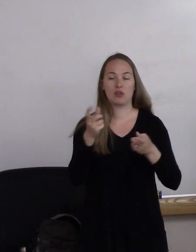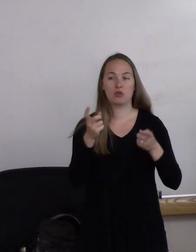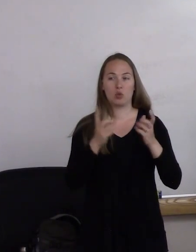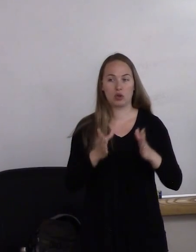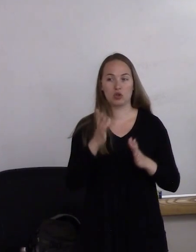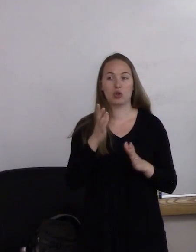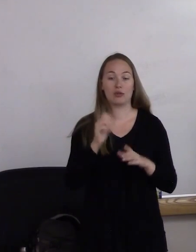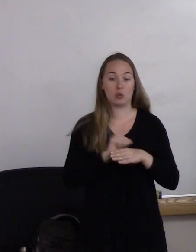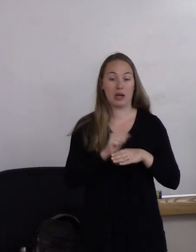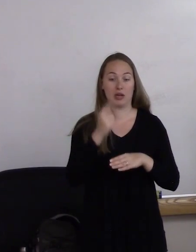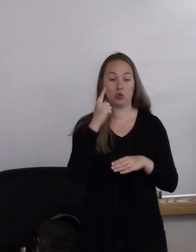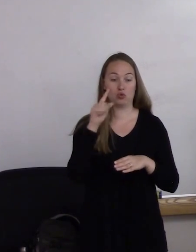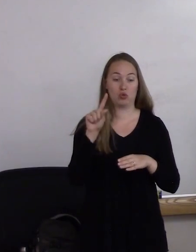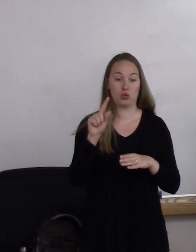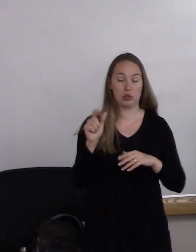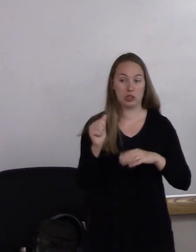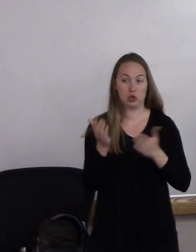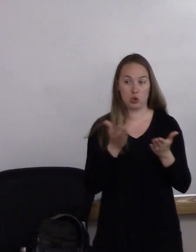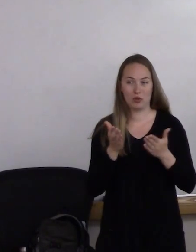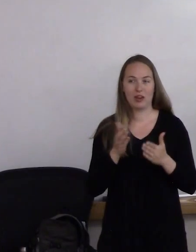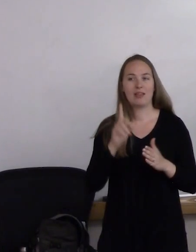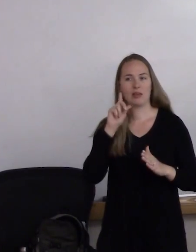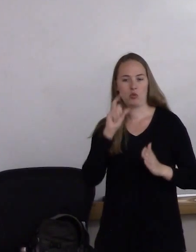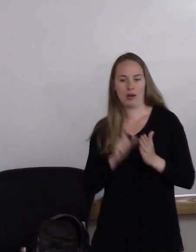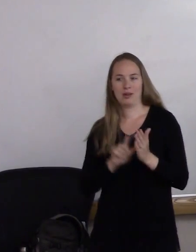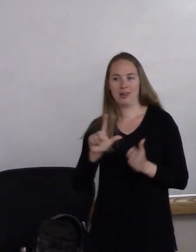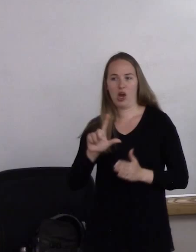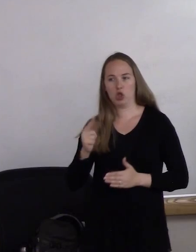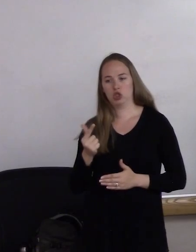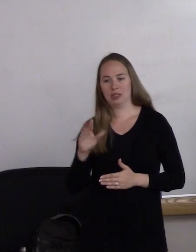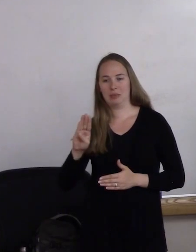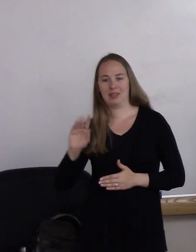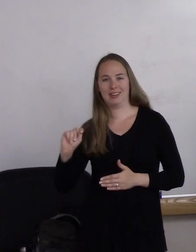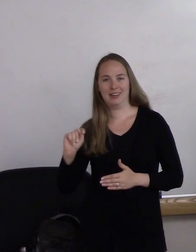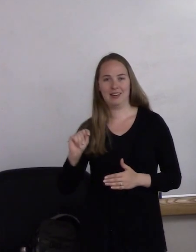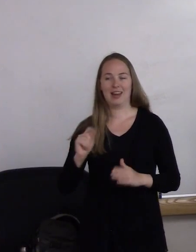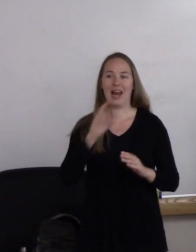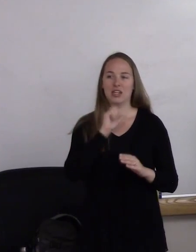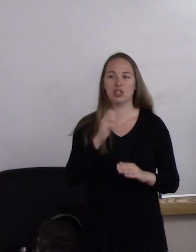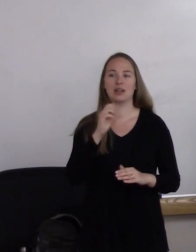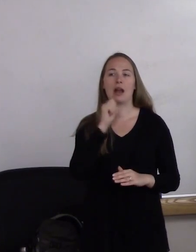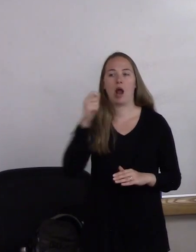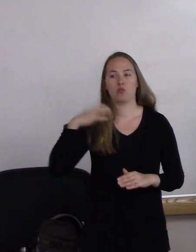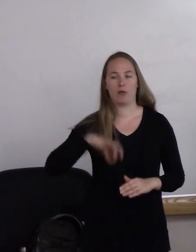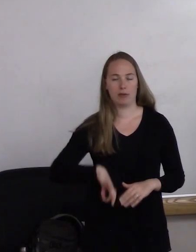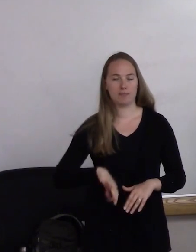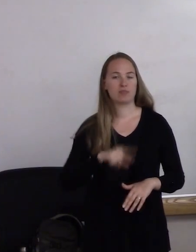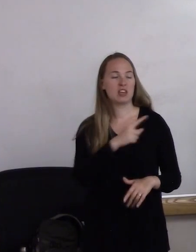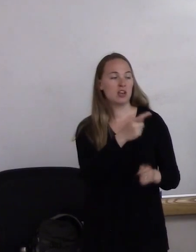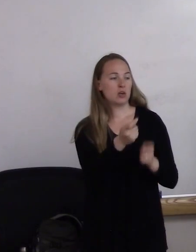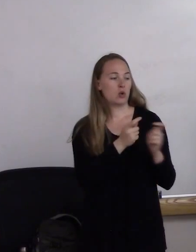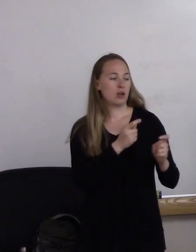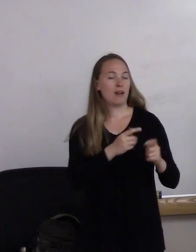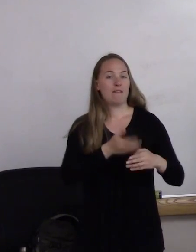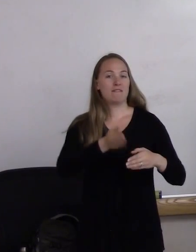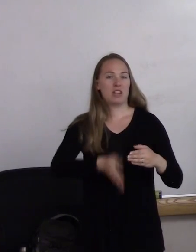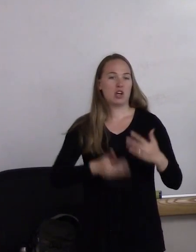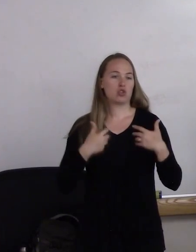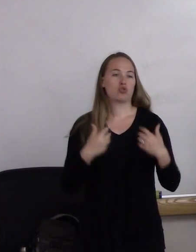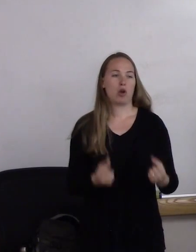which is a nationally-recognized LGBT aging nonprofit. He coordinates the Finish Strong private philanthropy